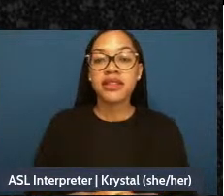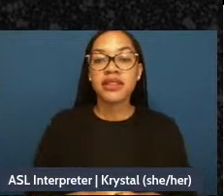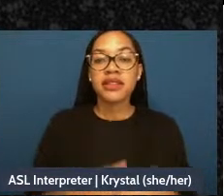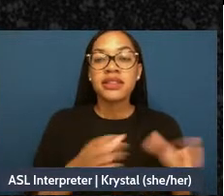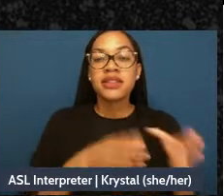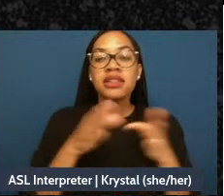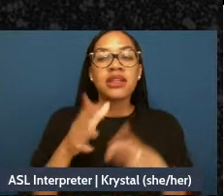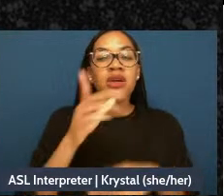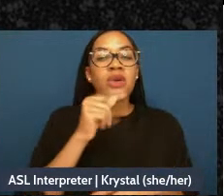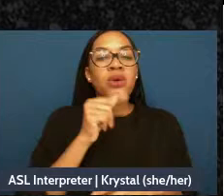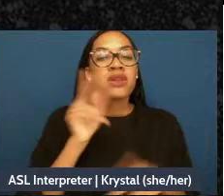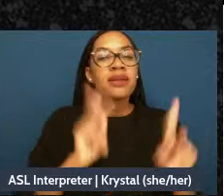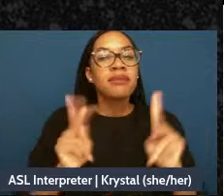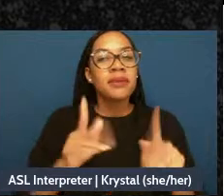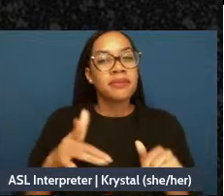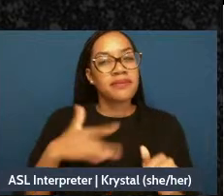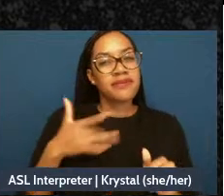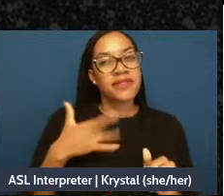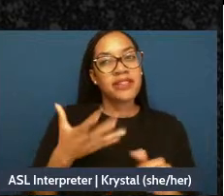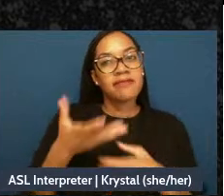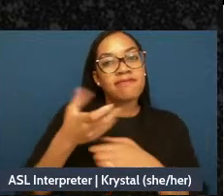that make us feel the safest in times of crisis?